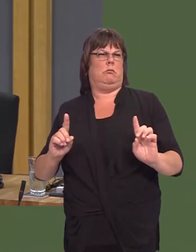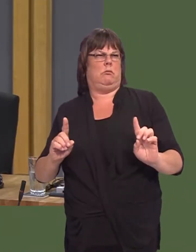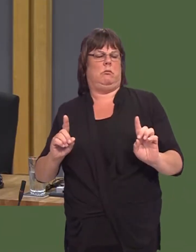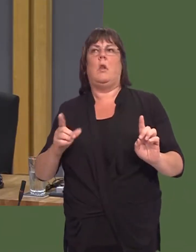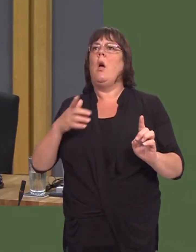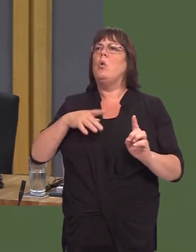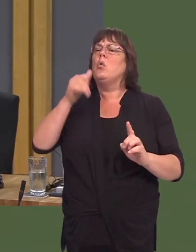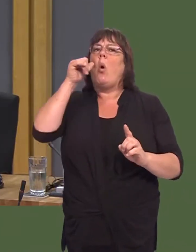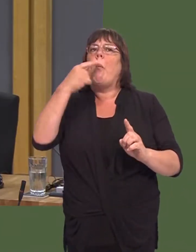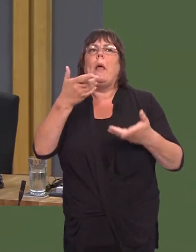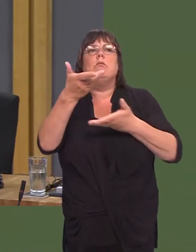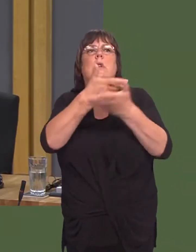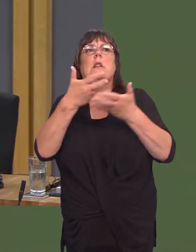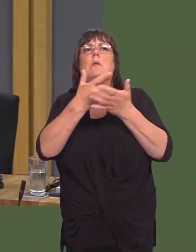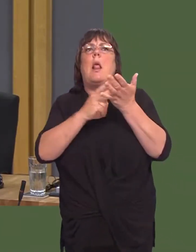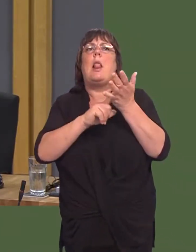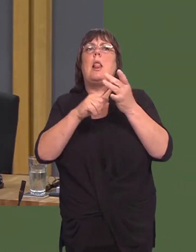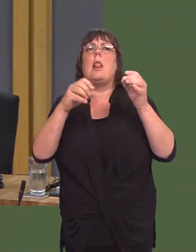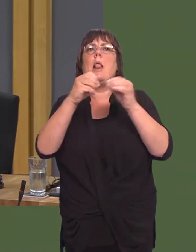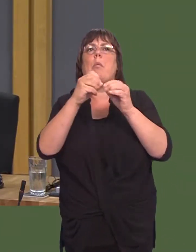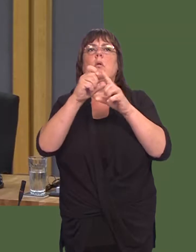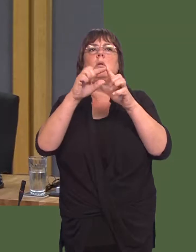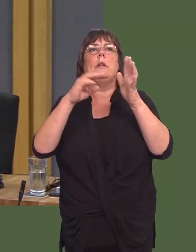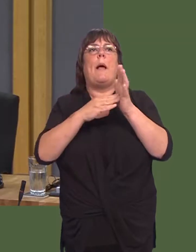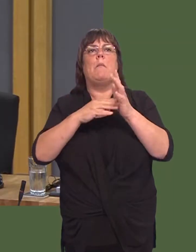gydaír Democratiaid Rhyddfrydol ynglyn ‚ gwiredduír cytundeb Brexit eithafol yma.